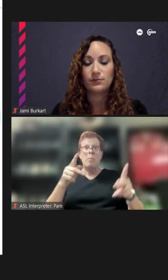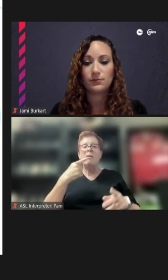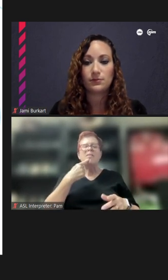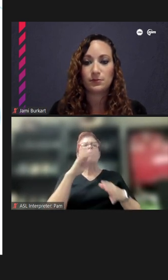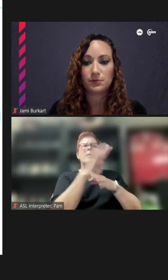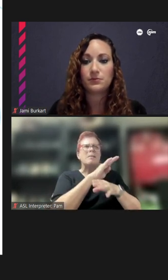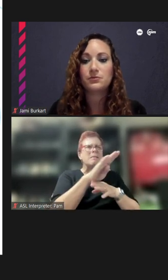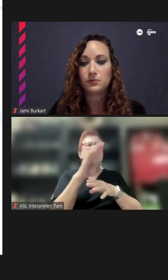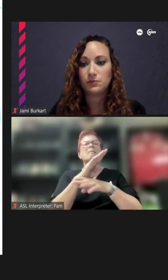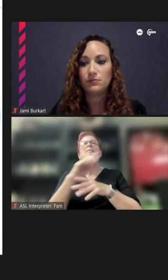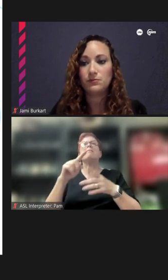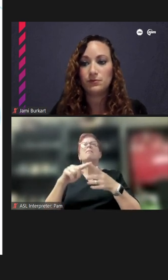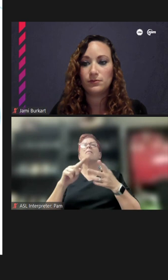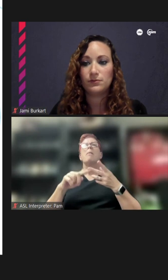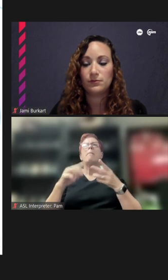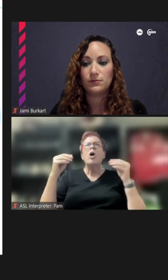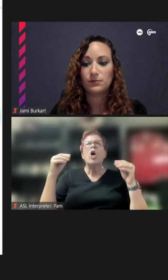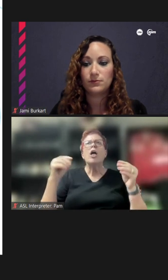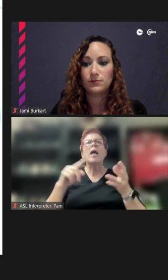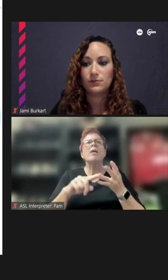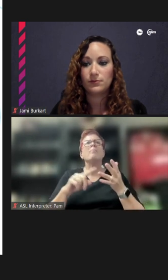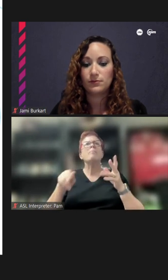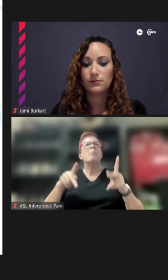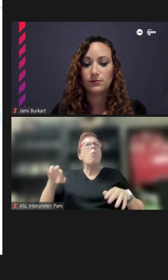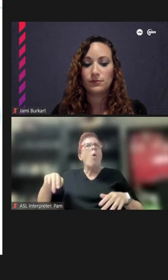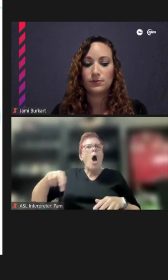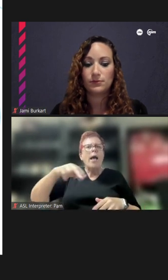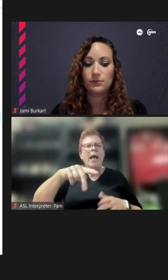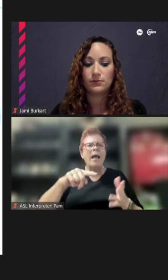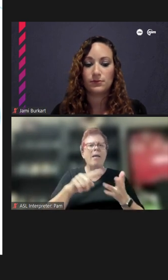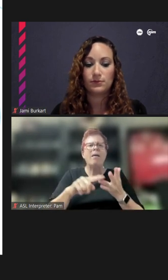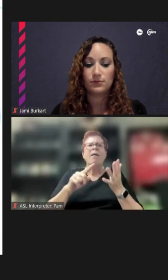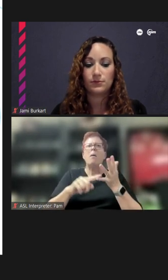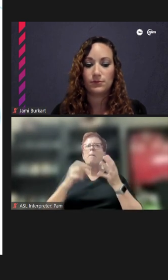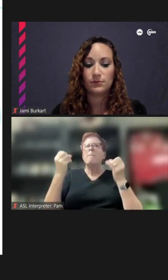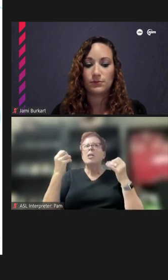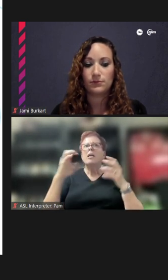people walking around, multiculturalism -- I think that would be a great. That'd be kind